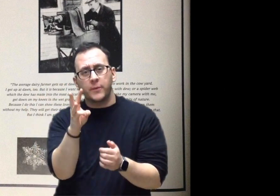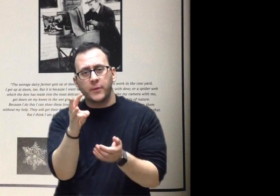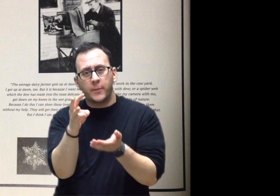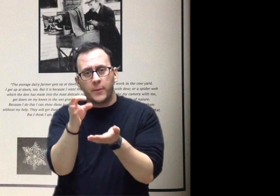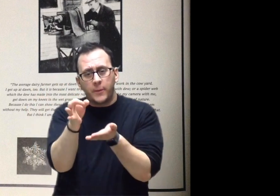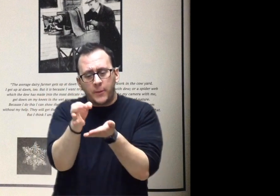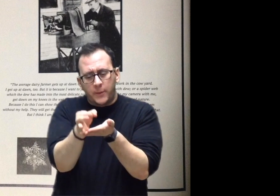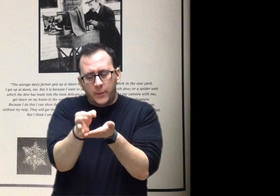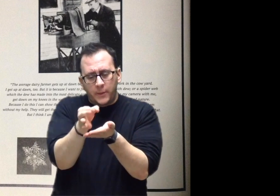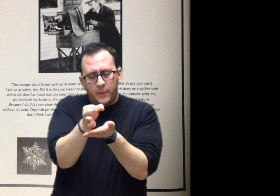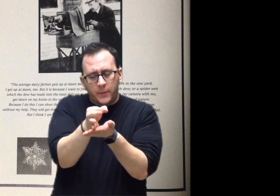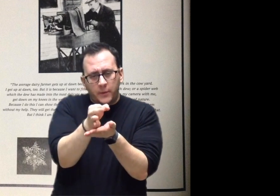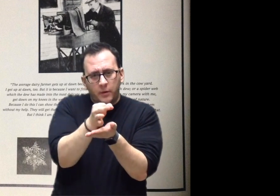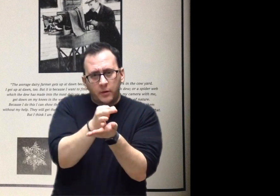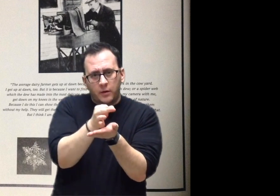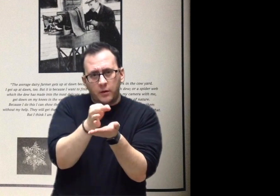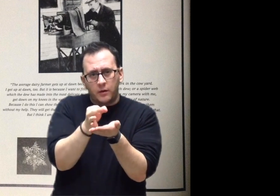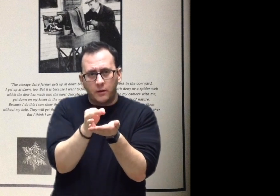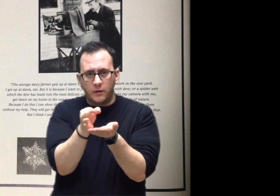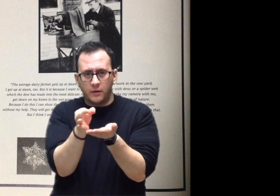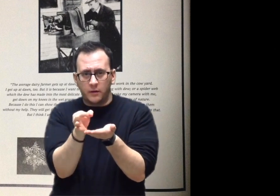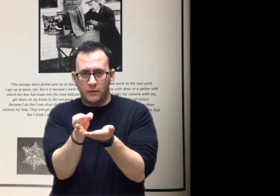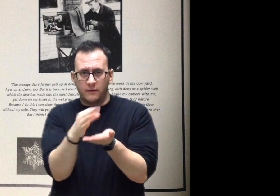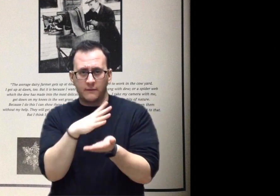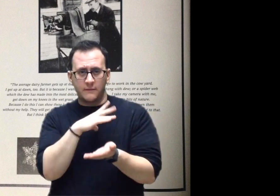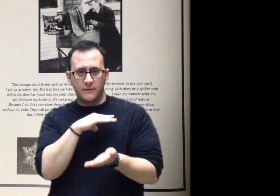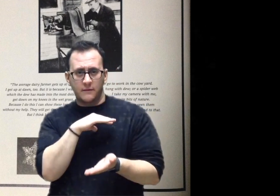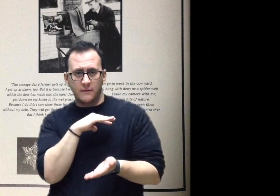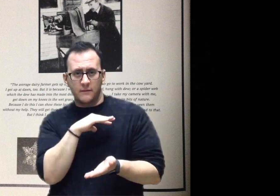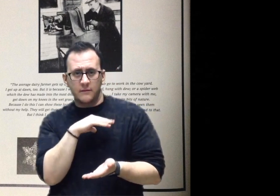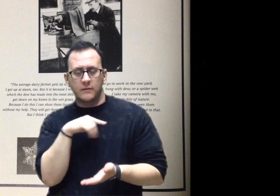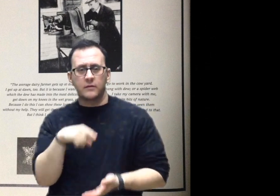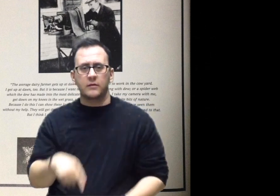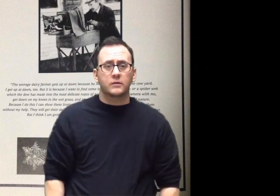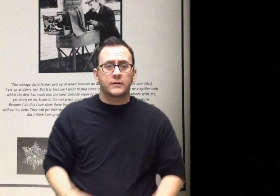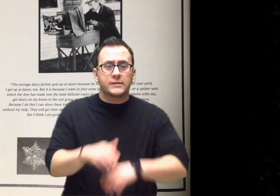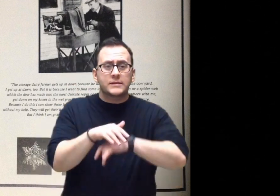Because I do this I can show these lovely things to people who never would have seen them without my help.